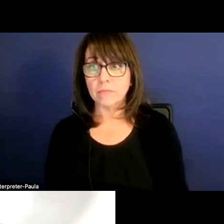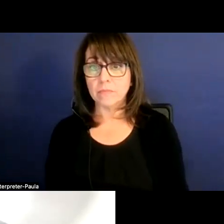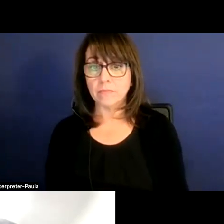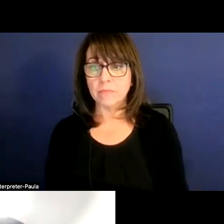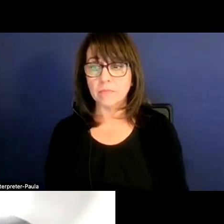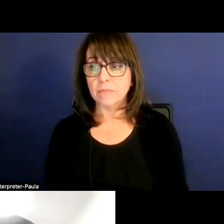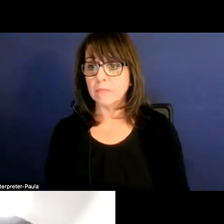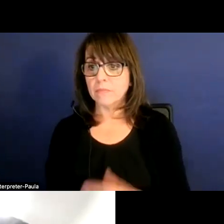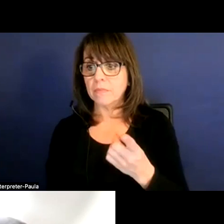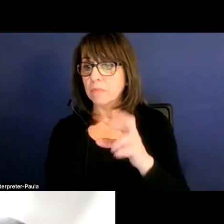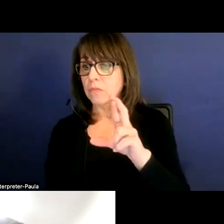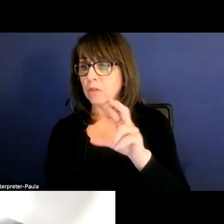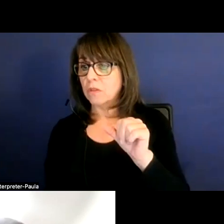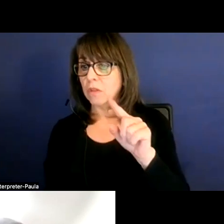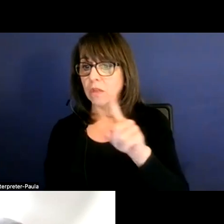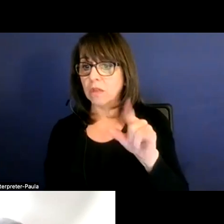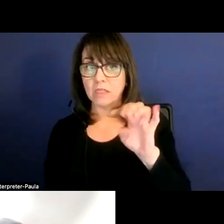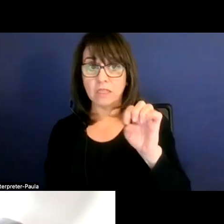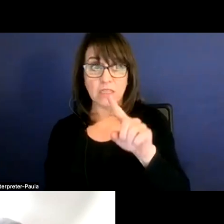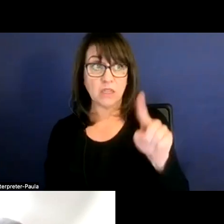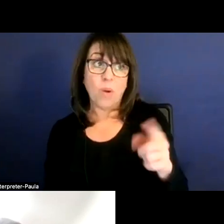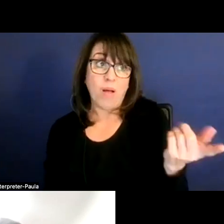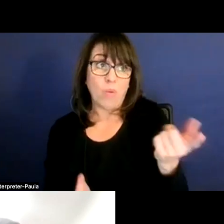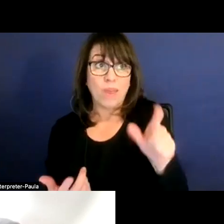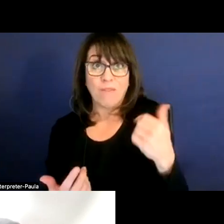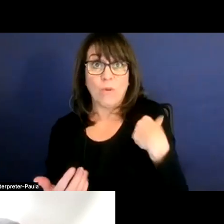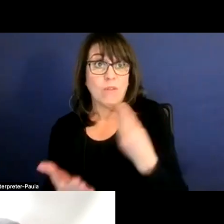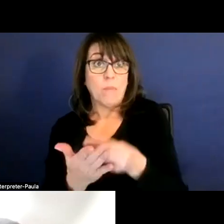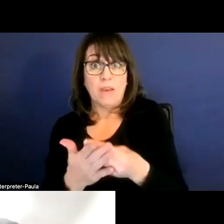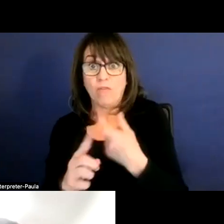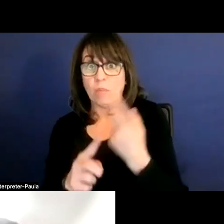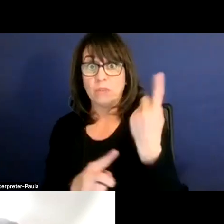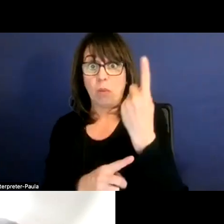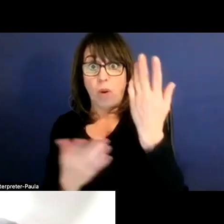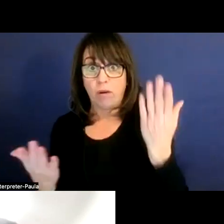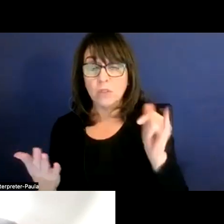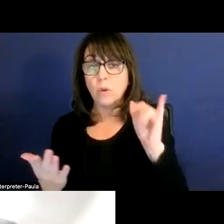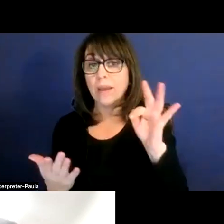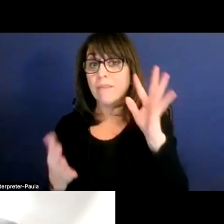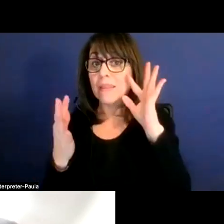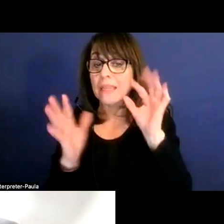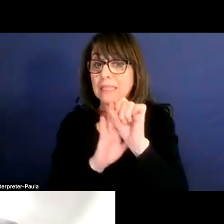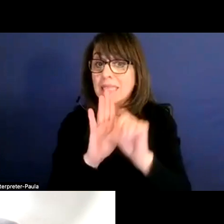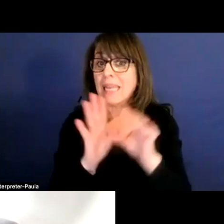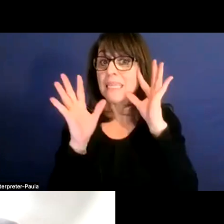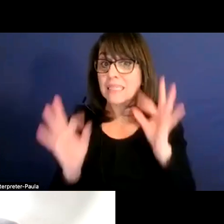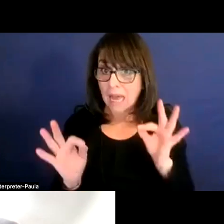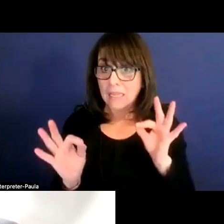Well, the money has to come from somewhere, right? And so if the state decides to fund vouchers, that money has to come from somewhere.